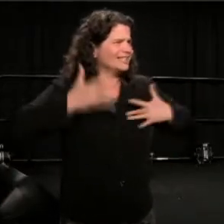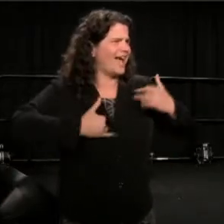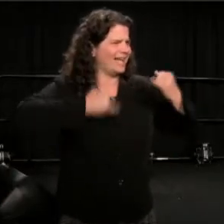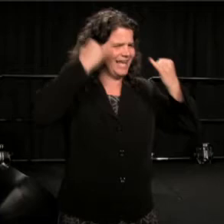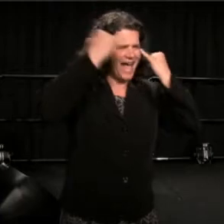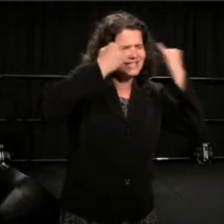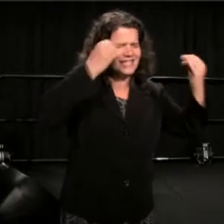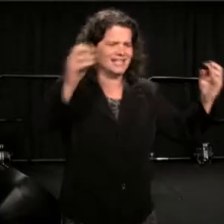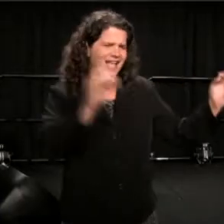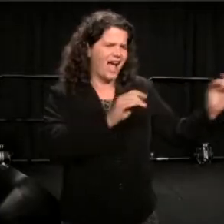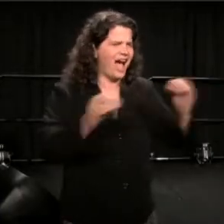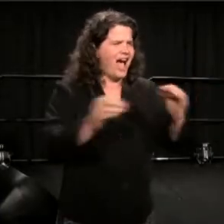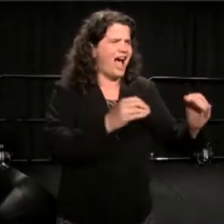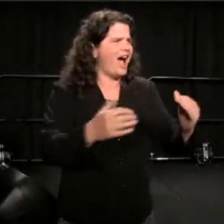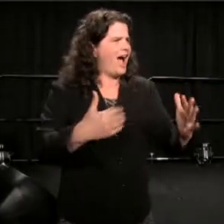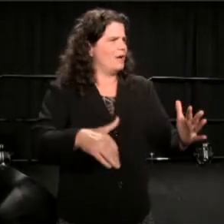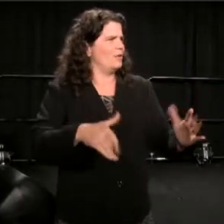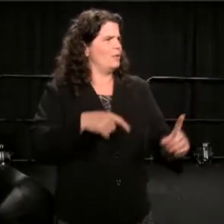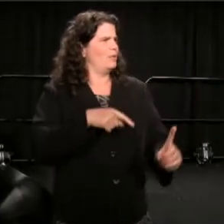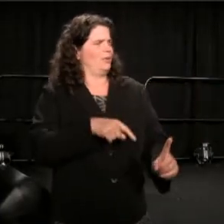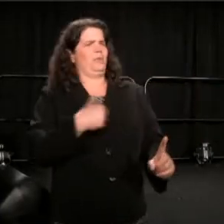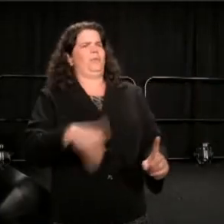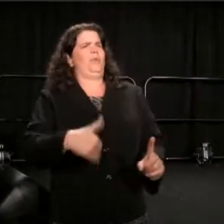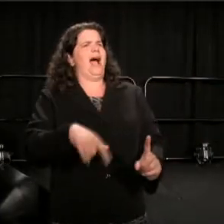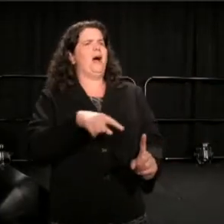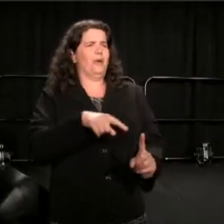Sort of broke into full fledged verbal battle, everyone saw.